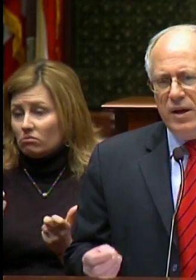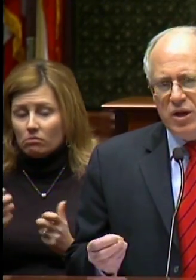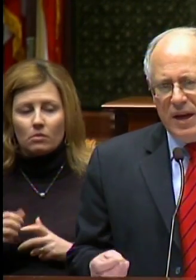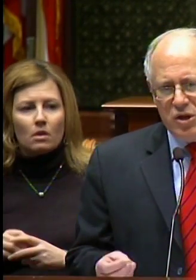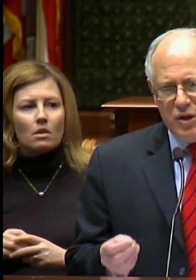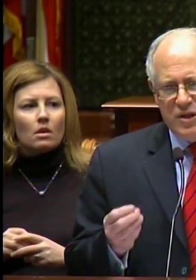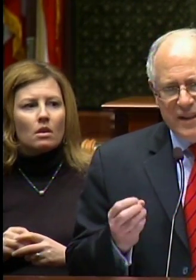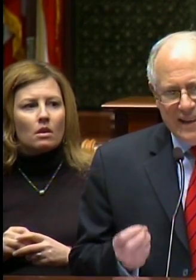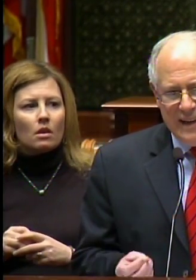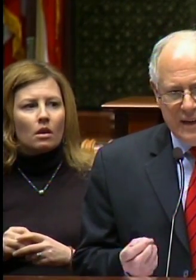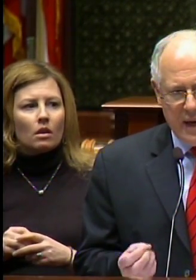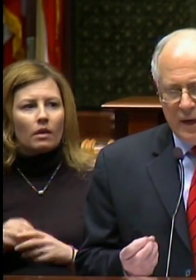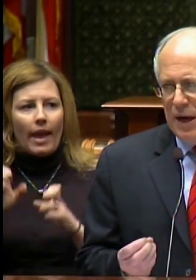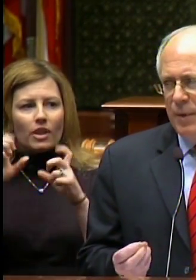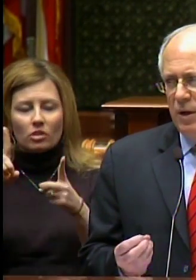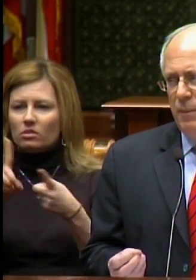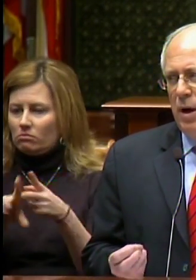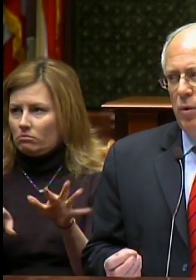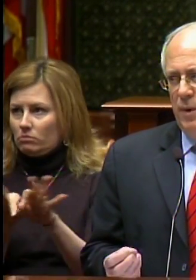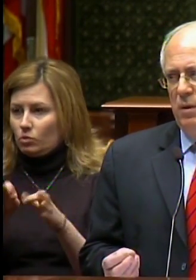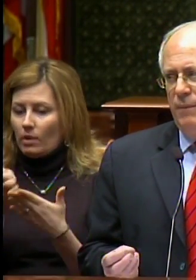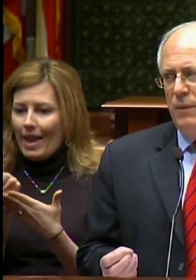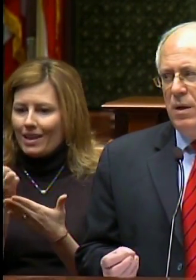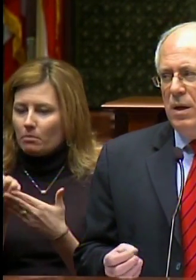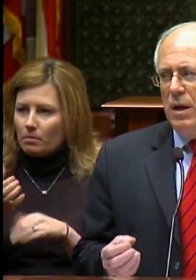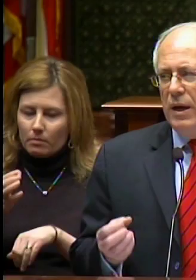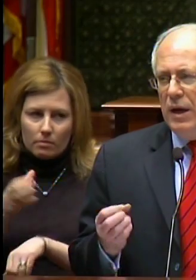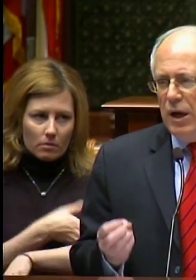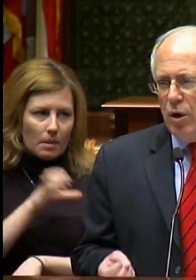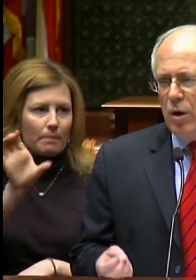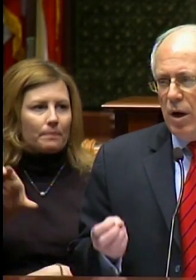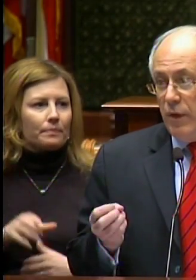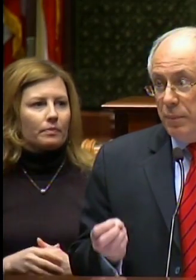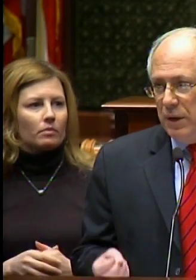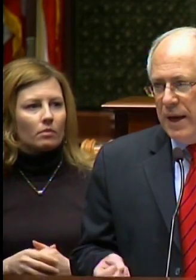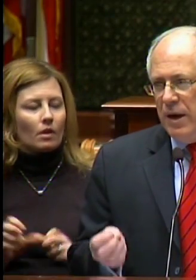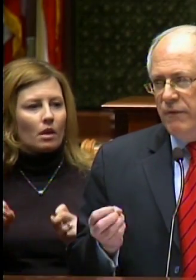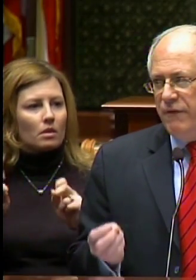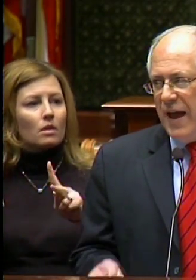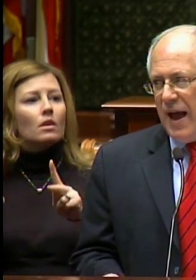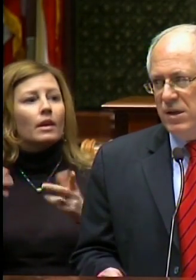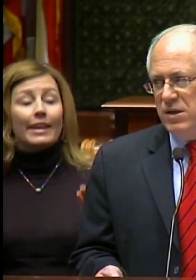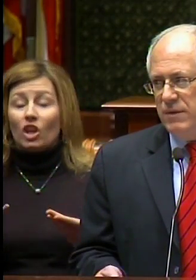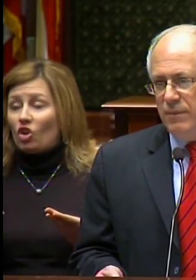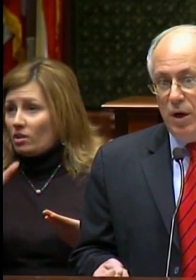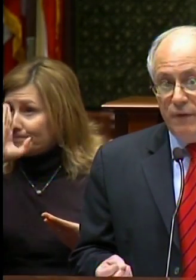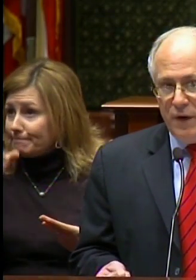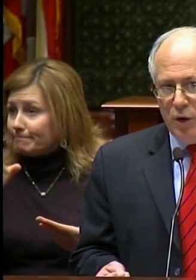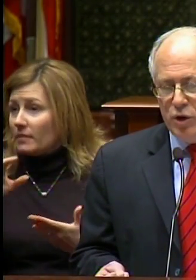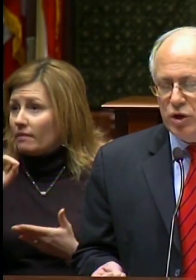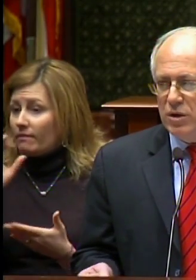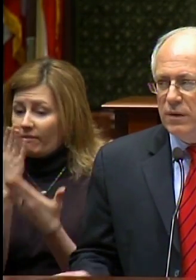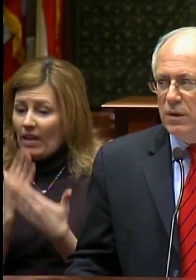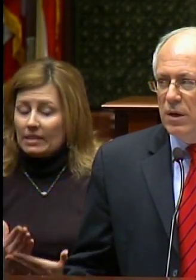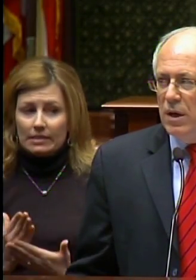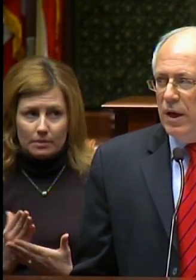Education is the key to Economic Empowerment. Here are the plain facts, unvarnished: